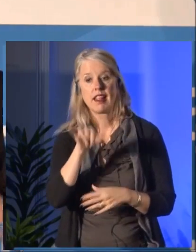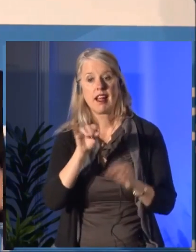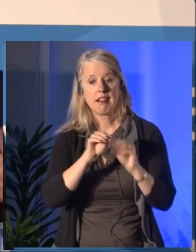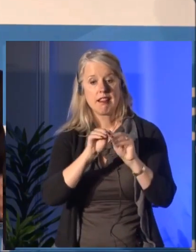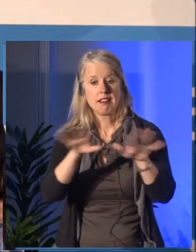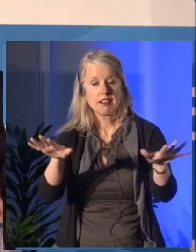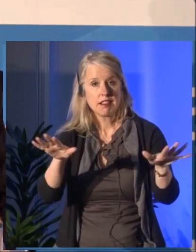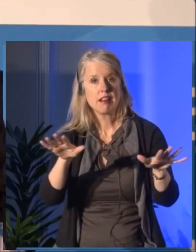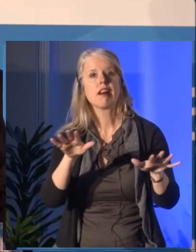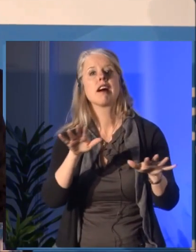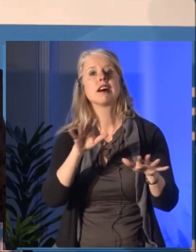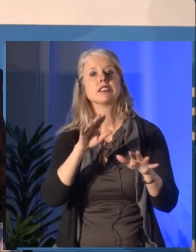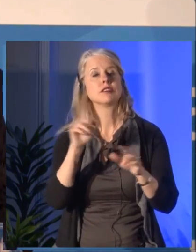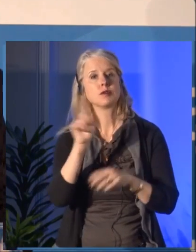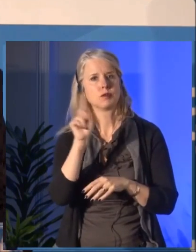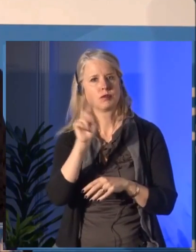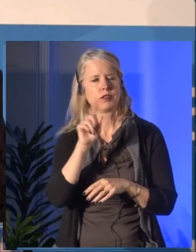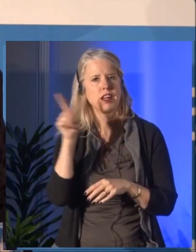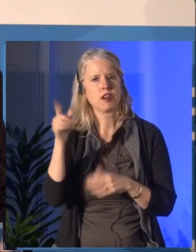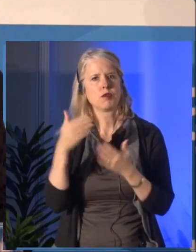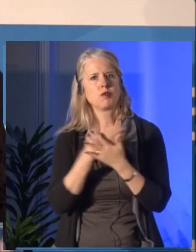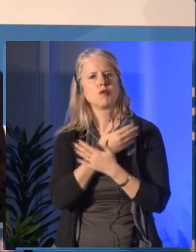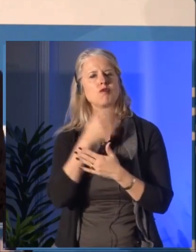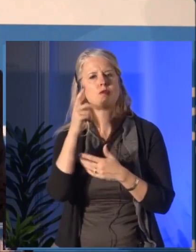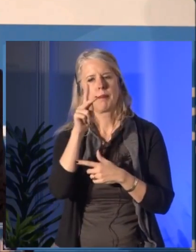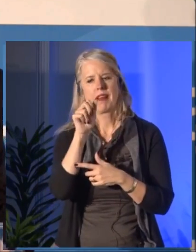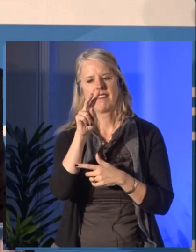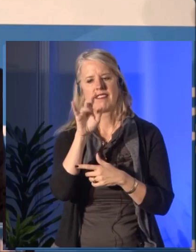So as I said, it's an ideal.